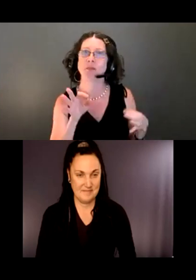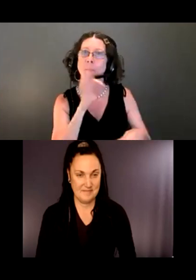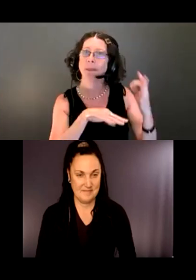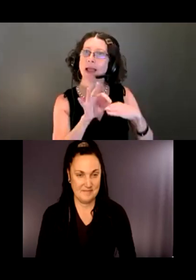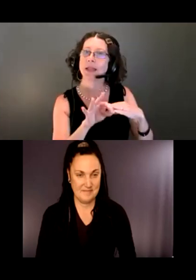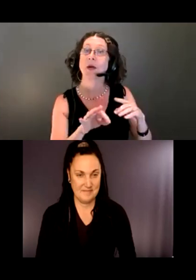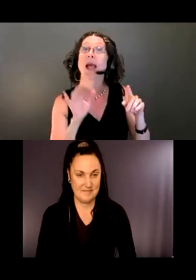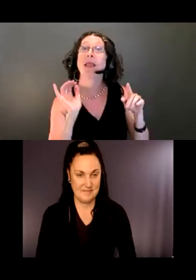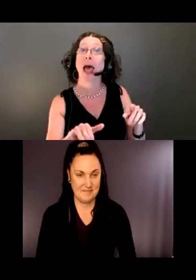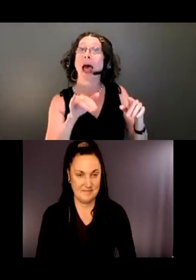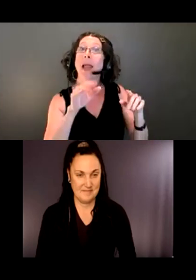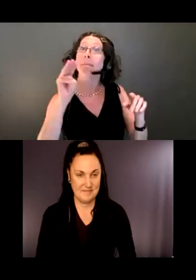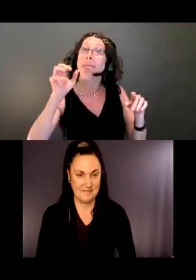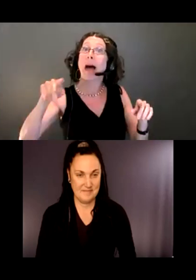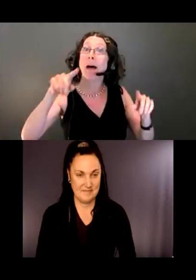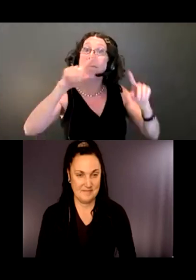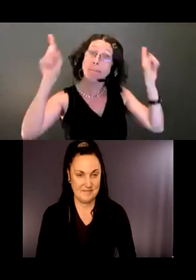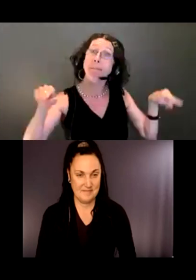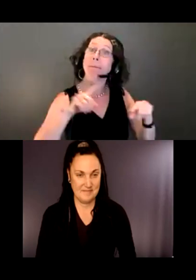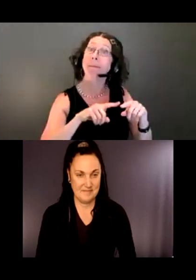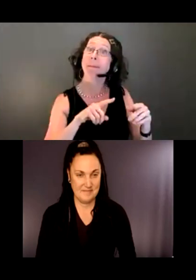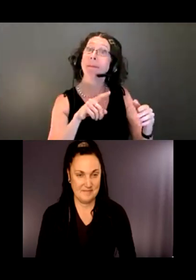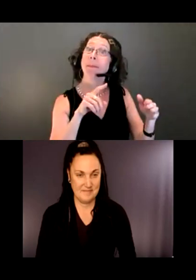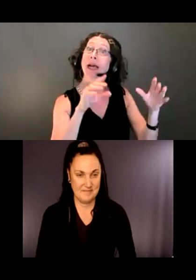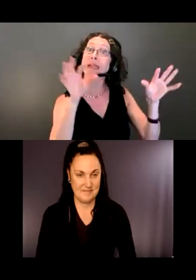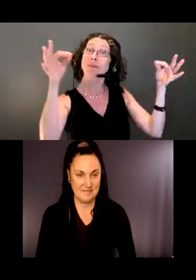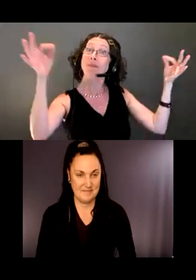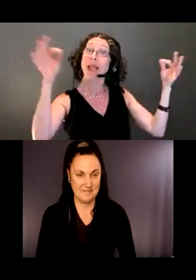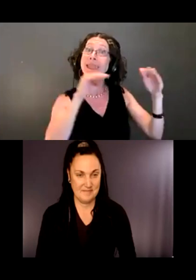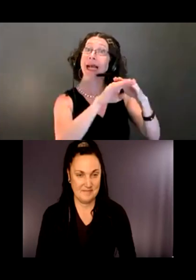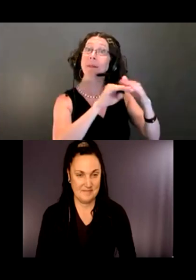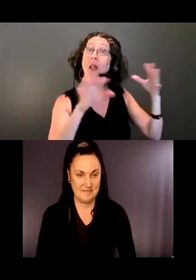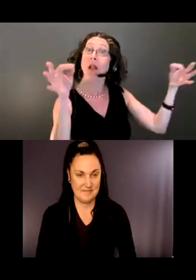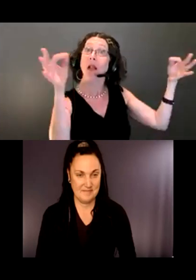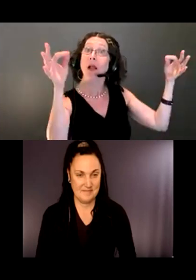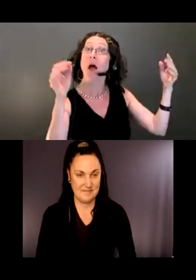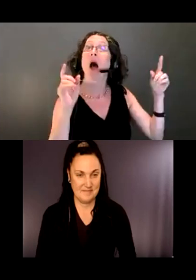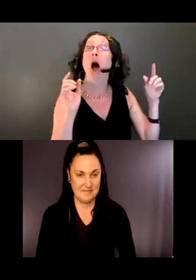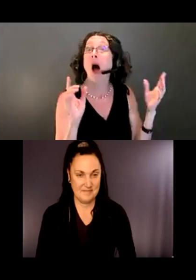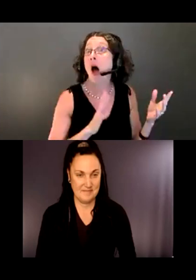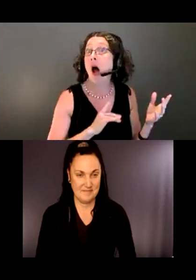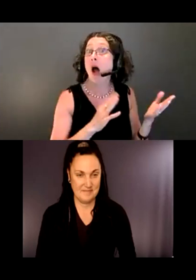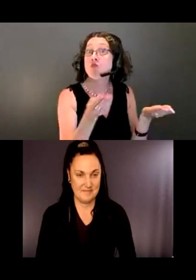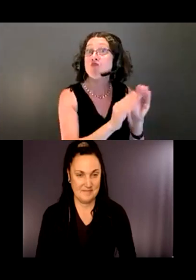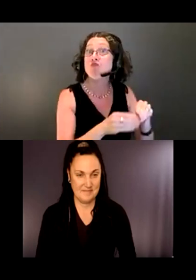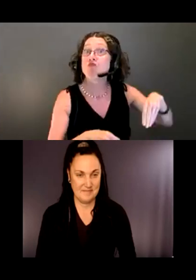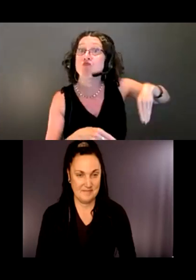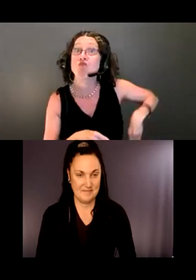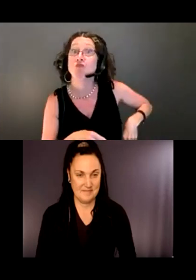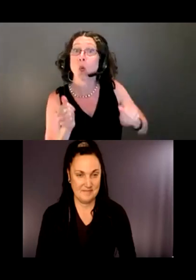make it something that people can carry along with, again to help them navigate the trail. People want to know where they're at, how far they really